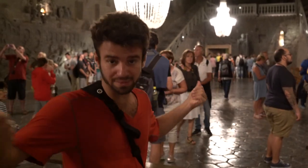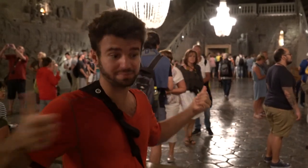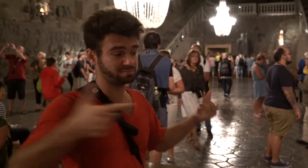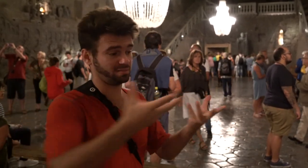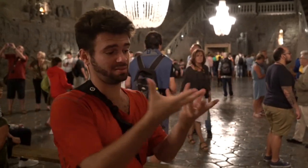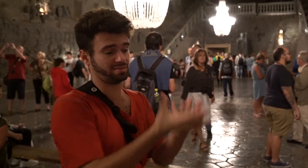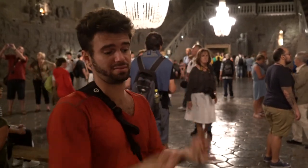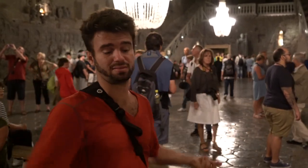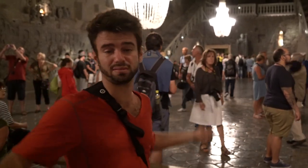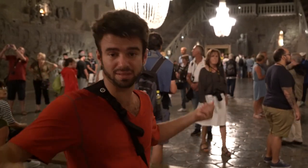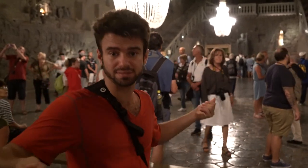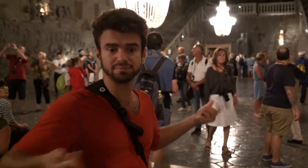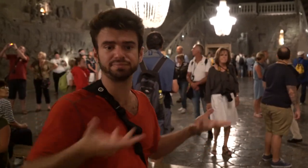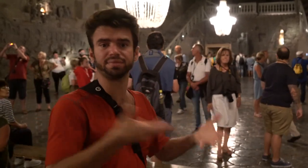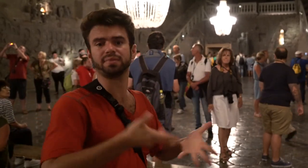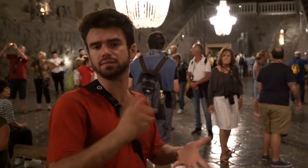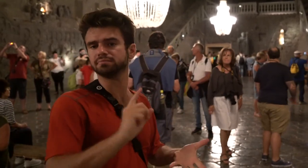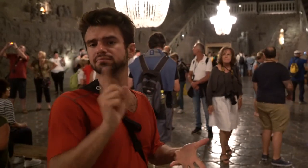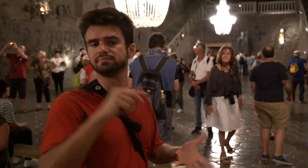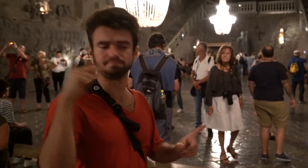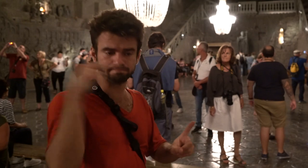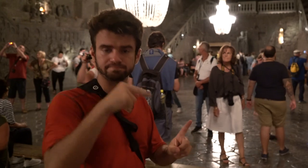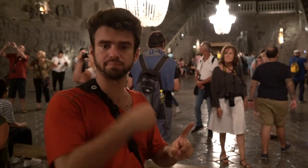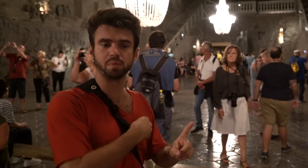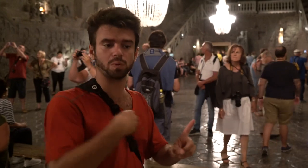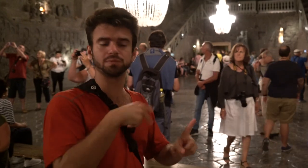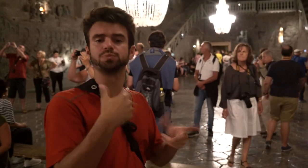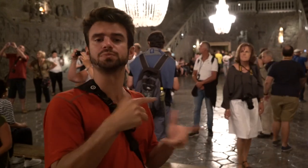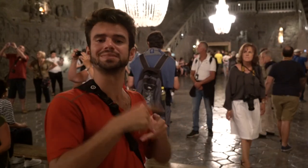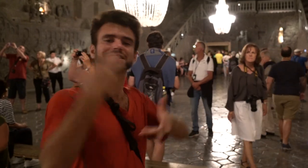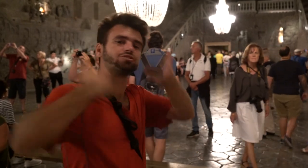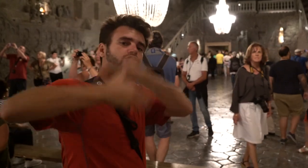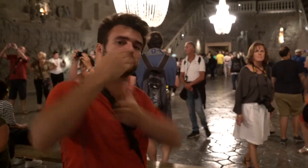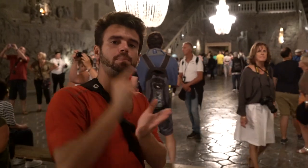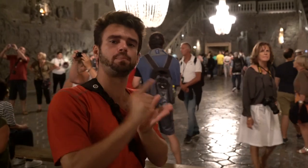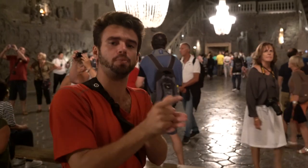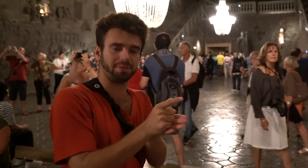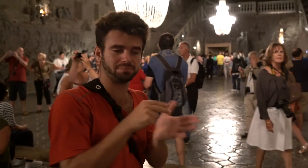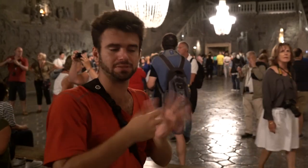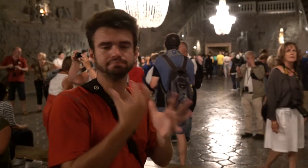Poland consider it a treasure as the history moment we all cannot afford to lose.